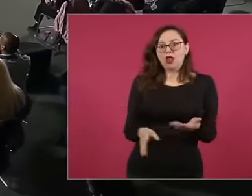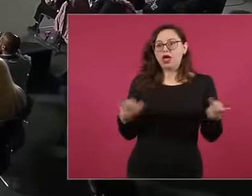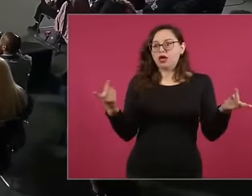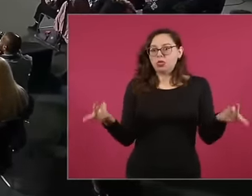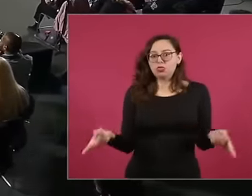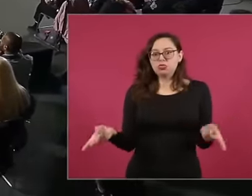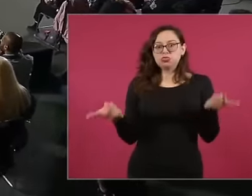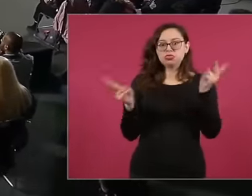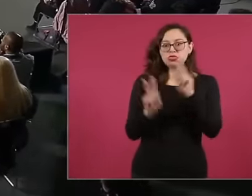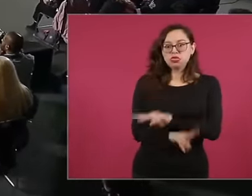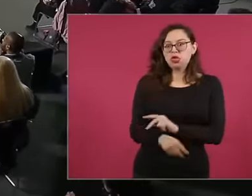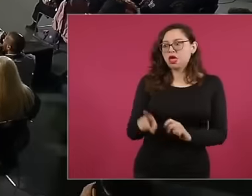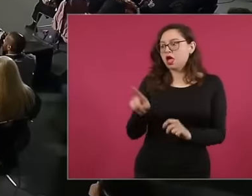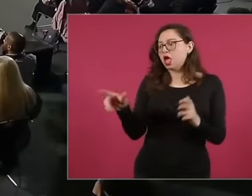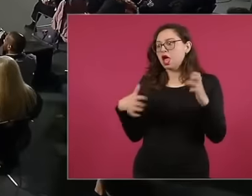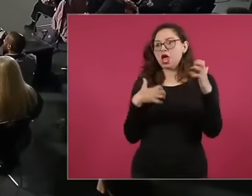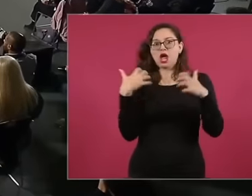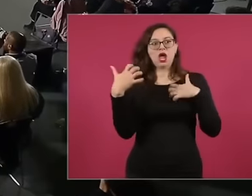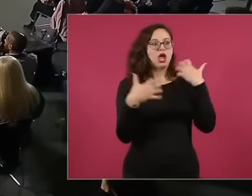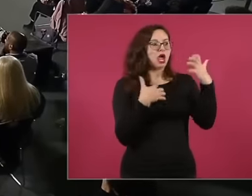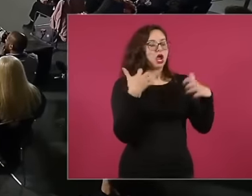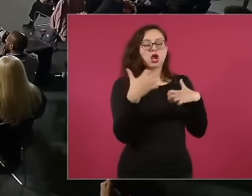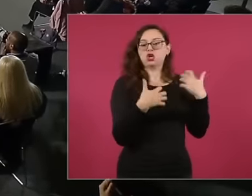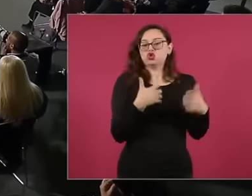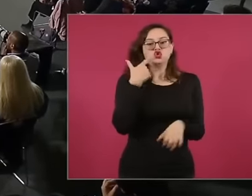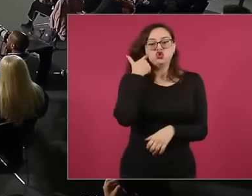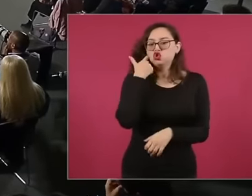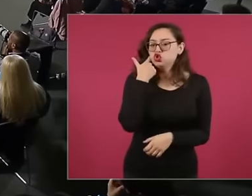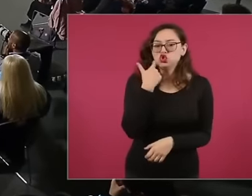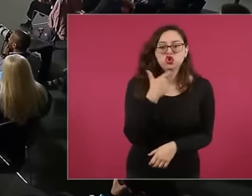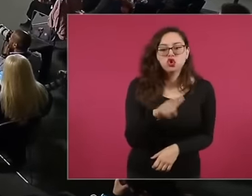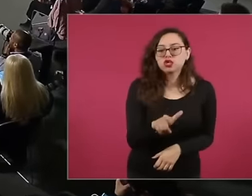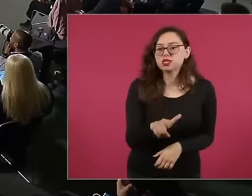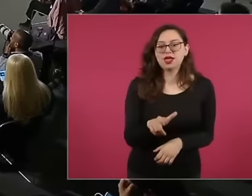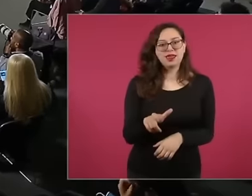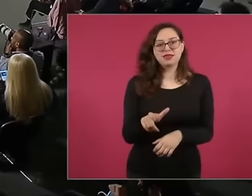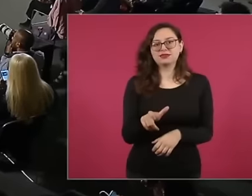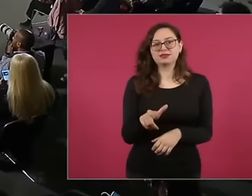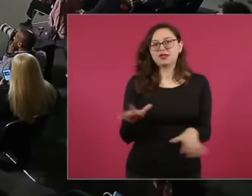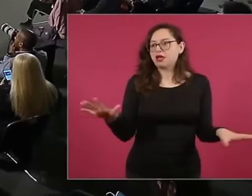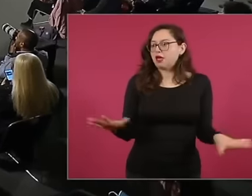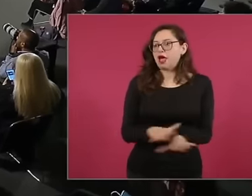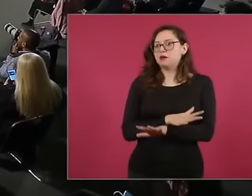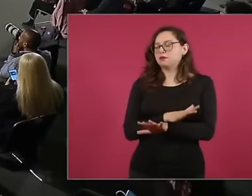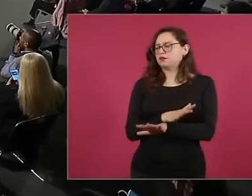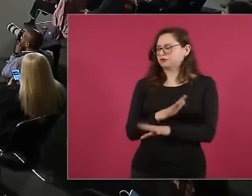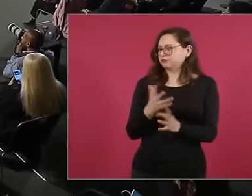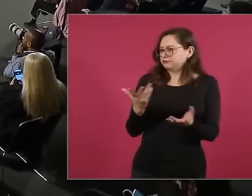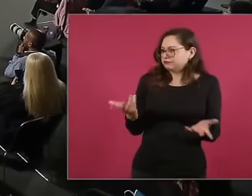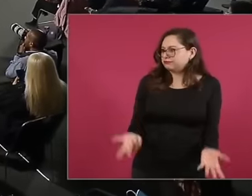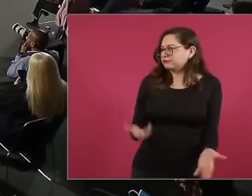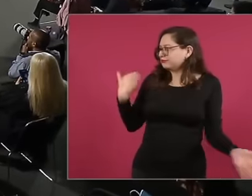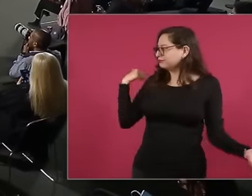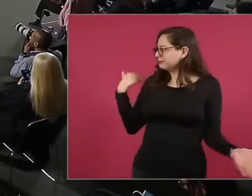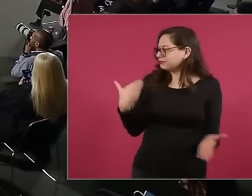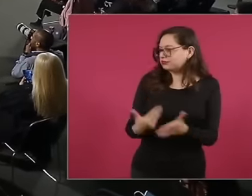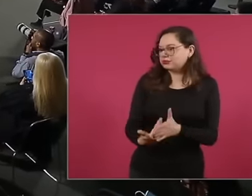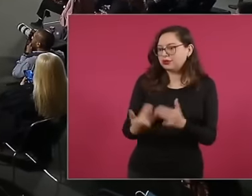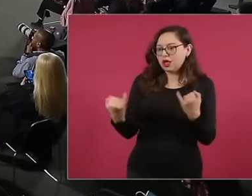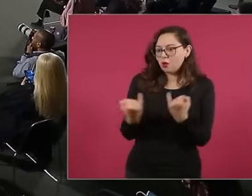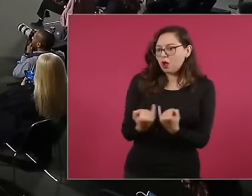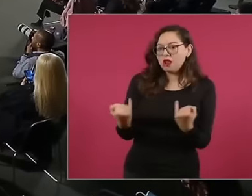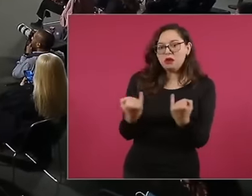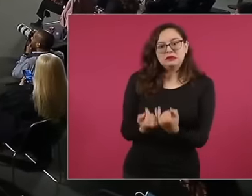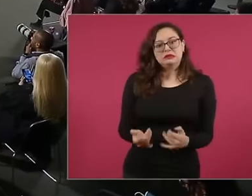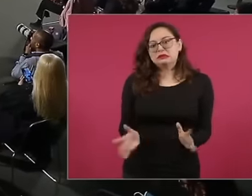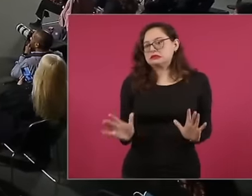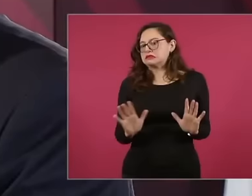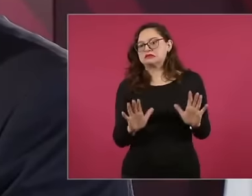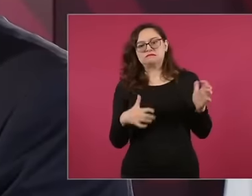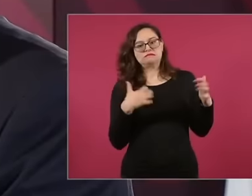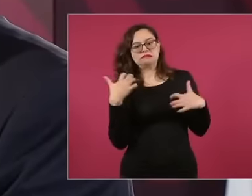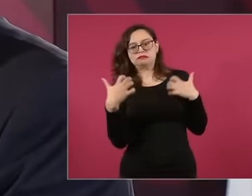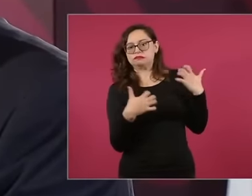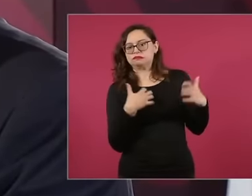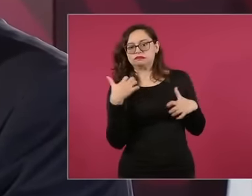specialists to explain it to see if suddenly this